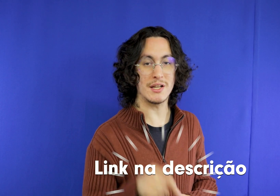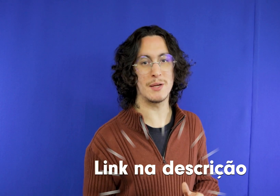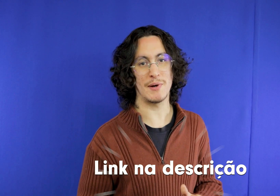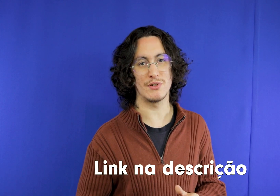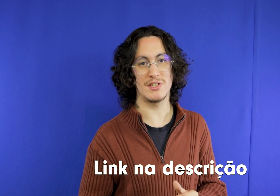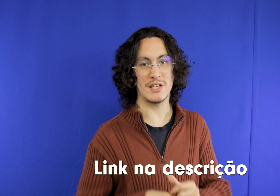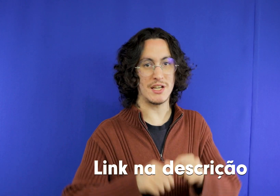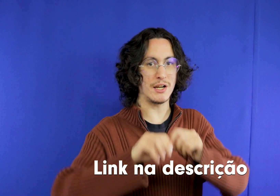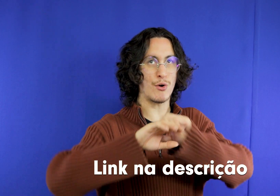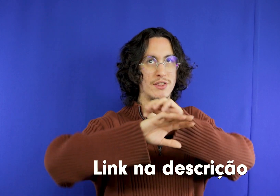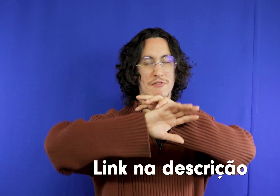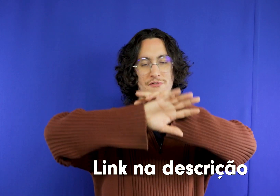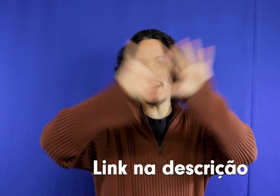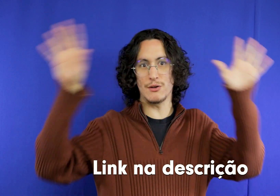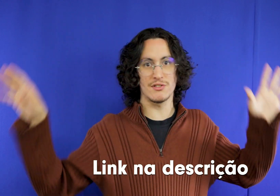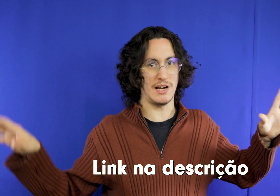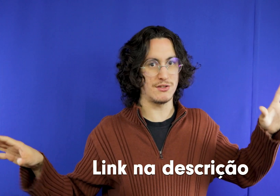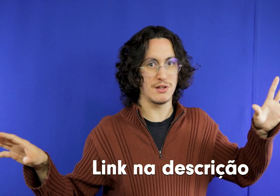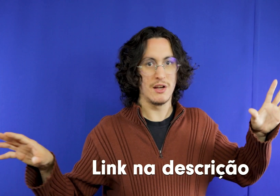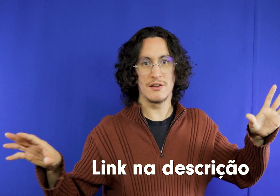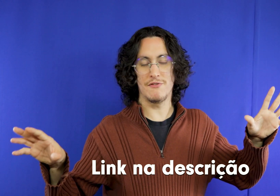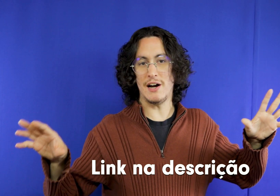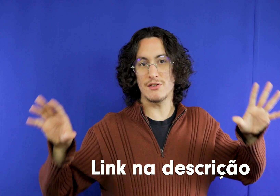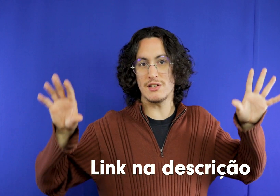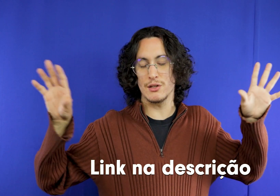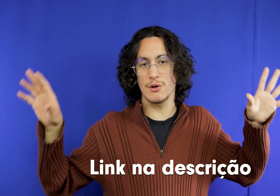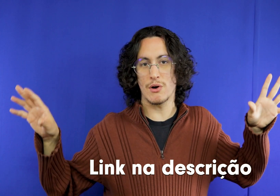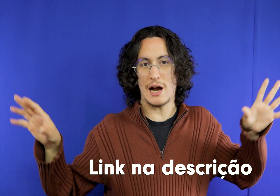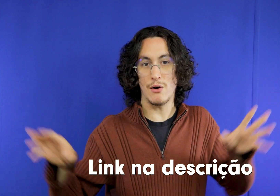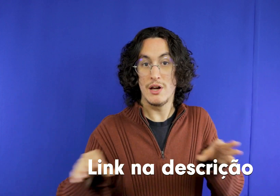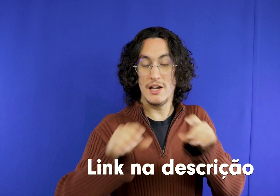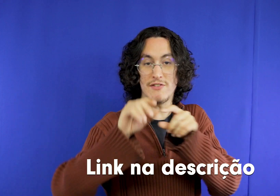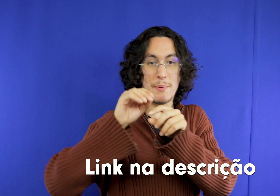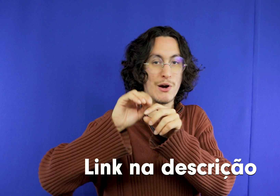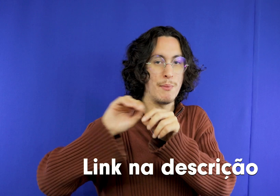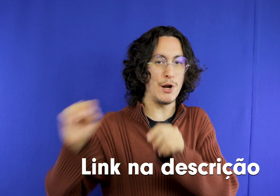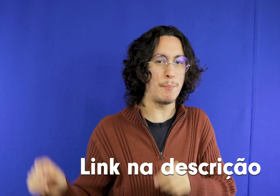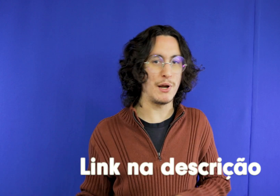leave a link for you, it will cut several sites and several will find a car. It will get the